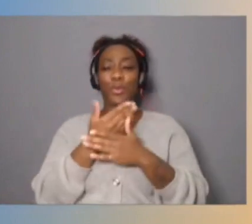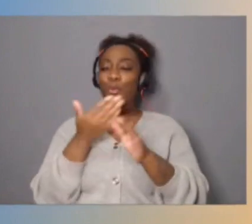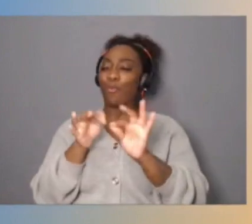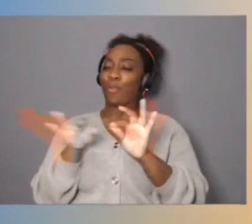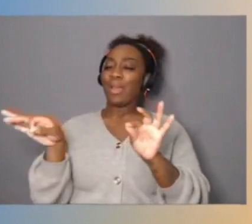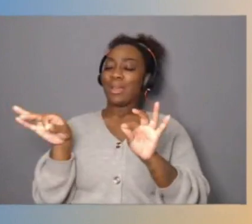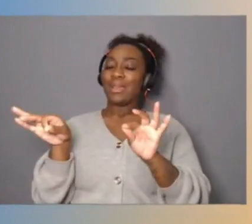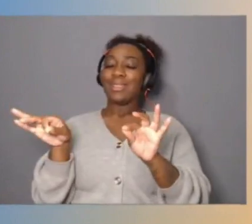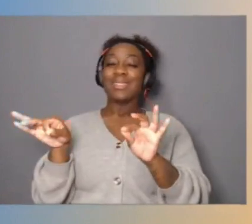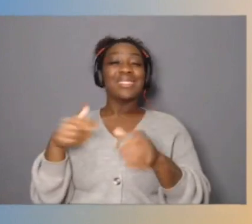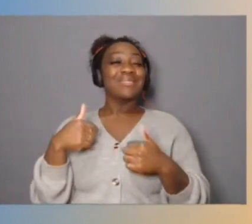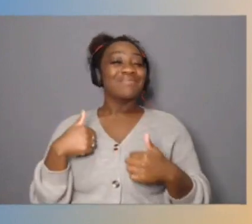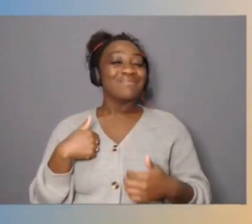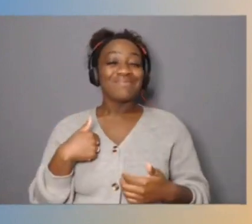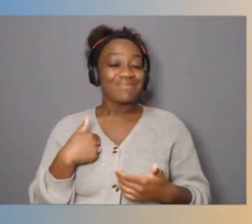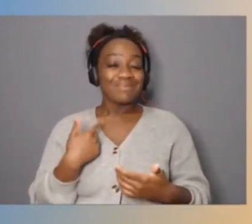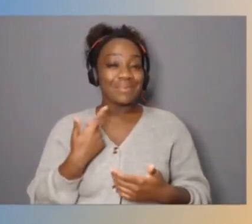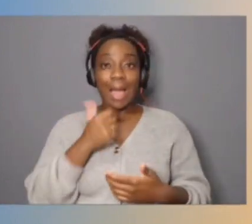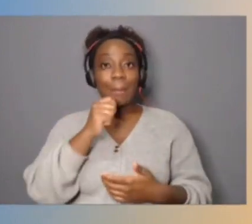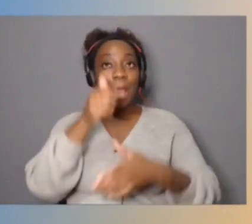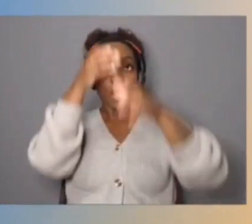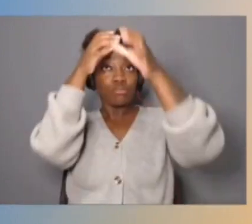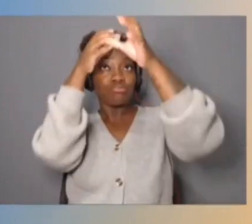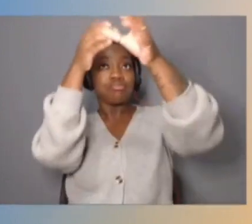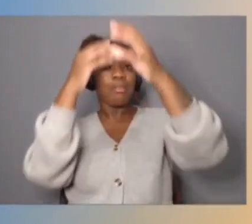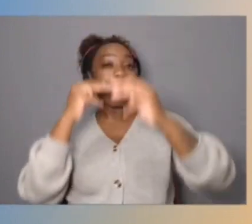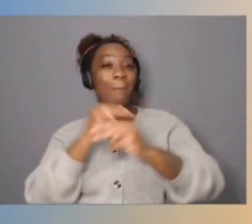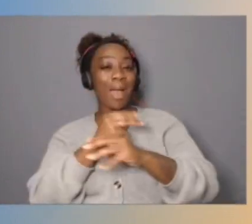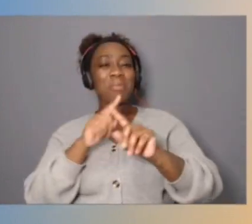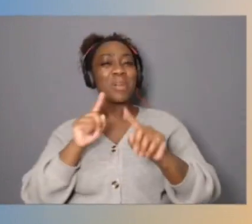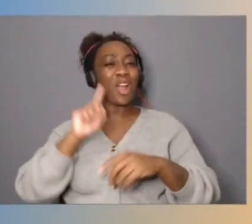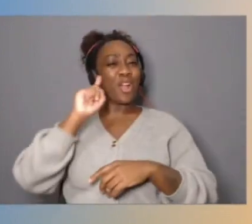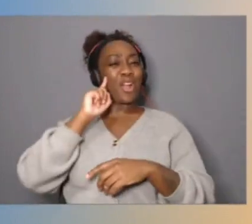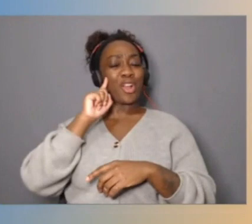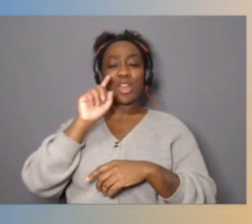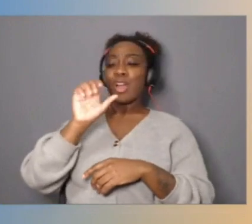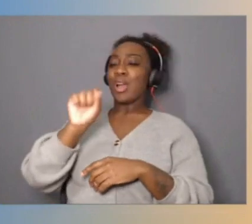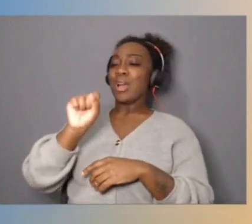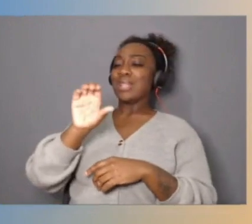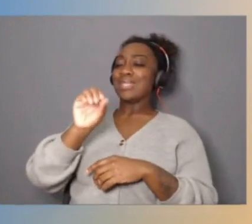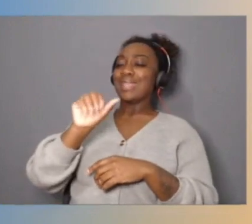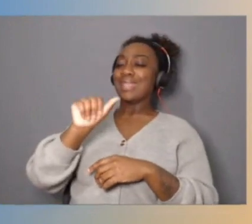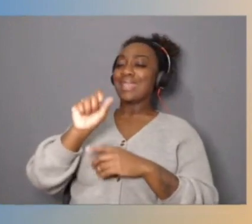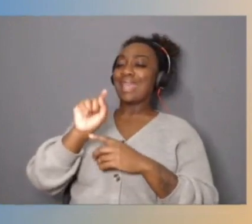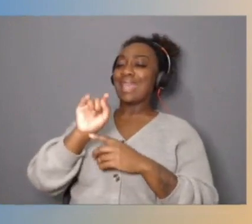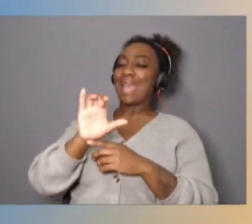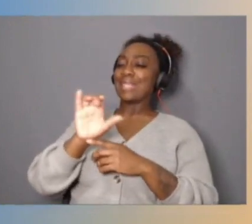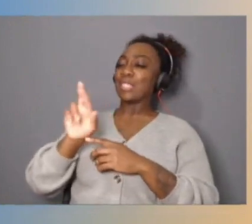a math wiz and I heard this phrase, stochastic rounding. And with reading a slide, I actually had a little bit of understanding